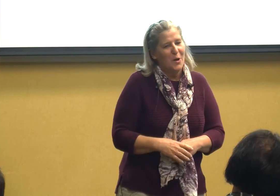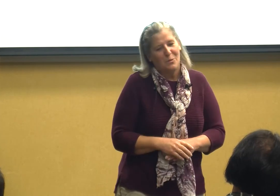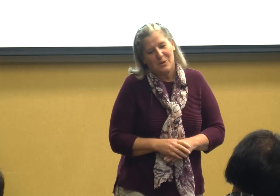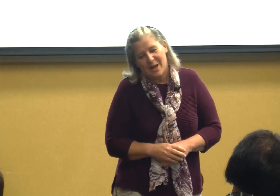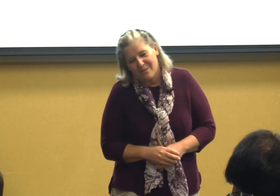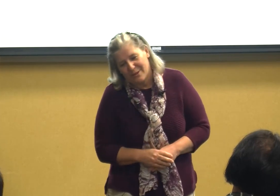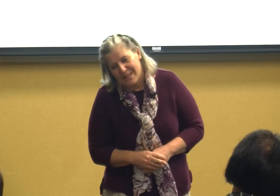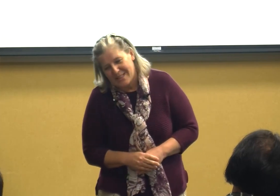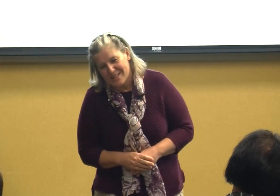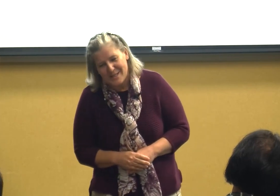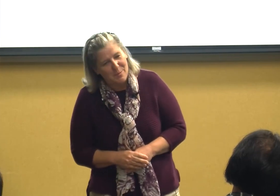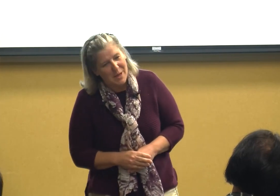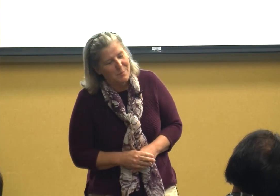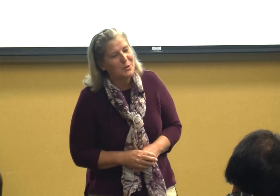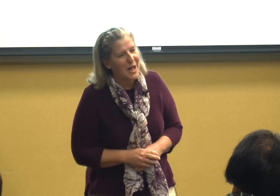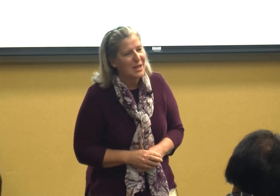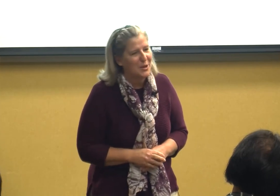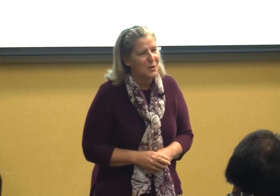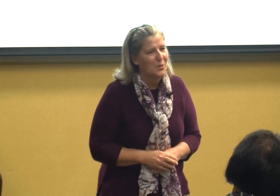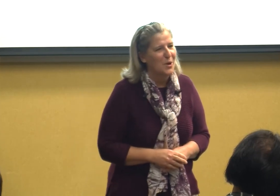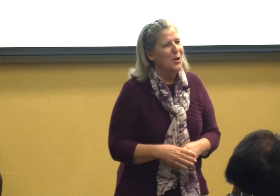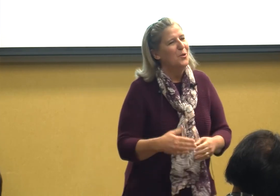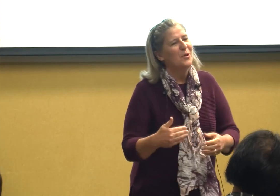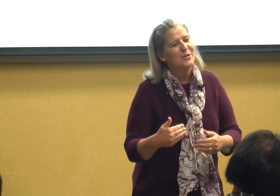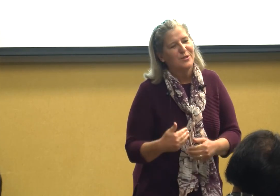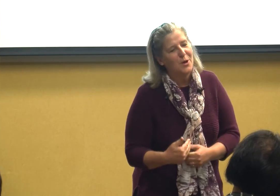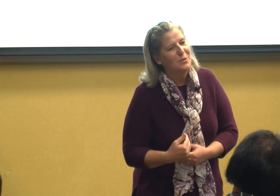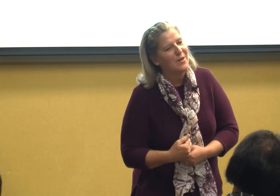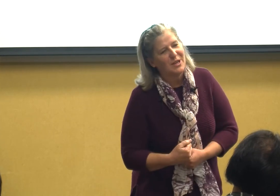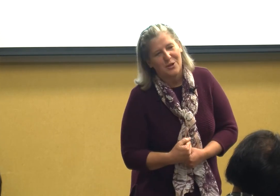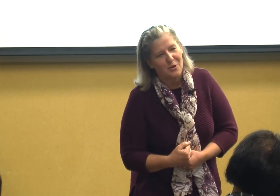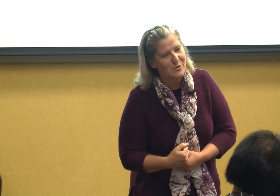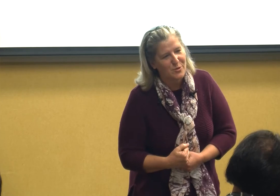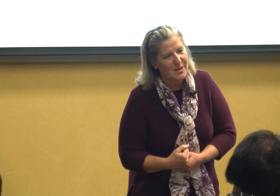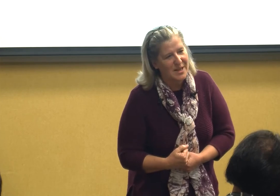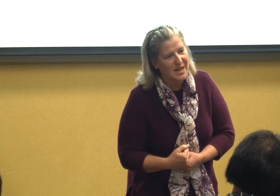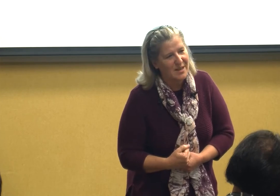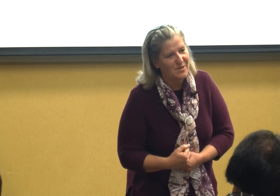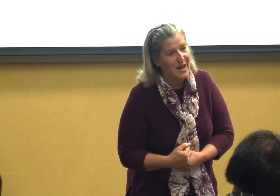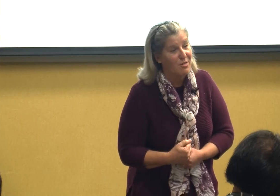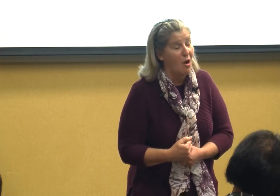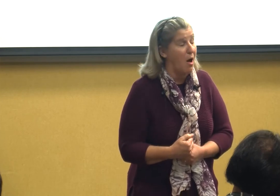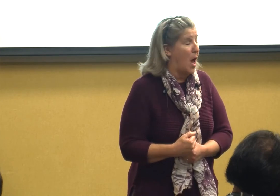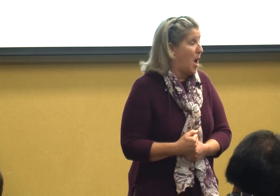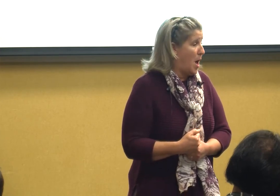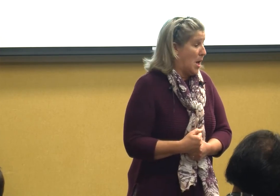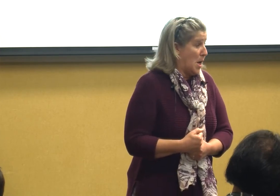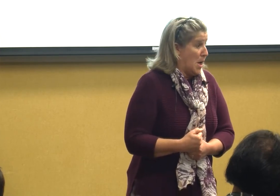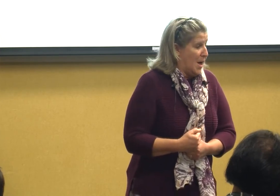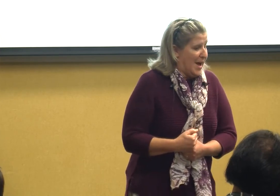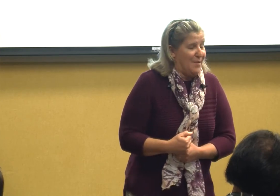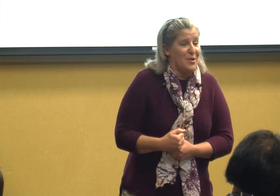lovely to see people like you who are so loving and nurturing to kids and I thought if you'd